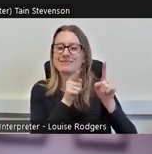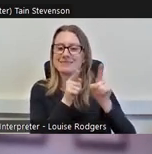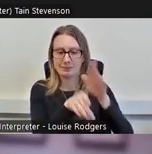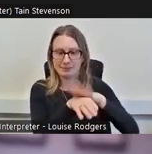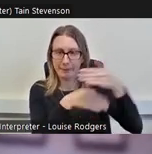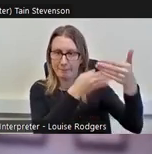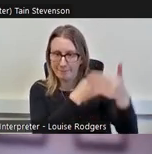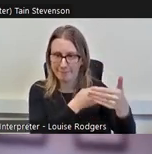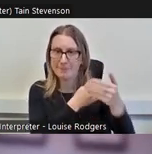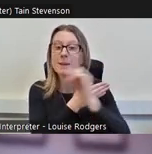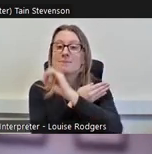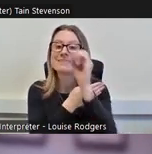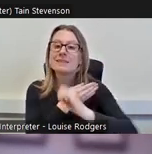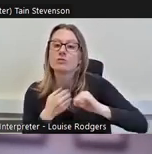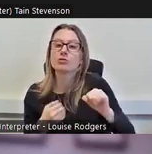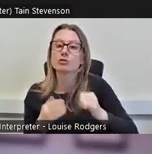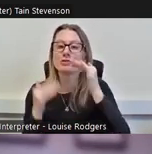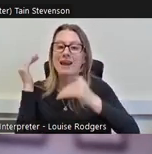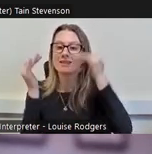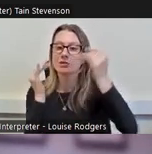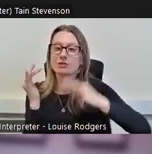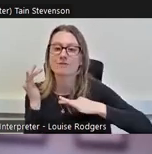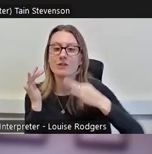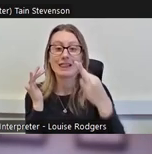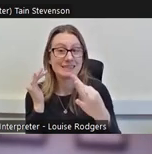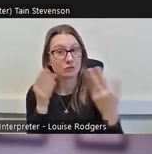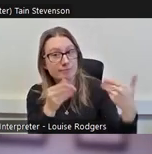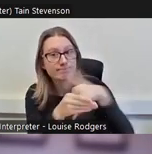of Scottish adults volunteering in culture and heritage has increased by 2%;